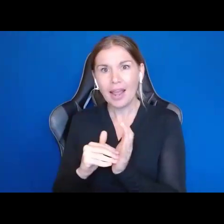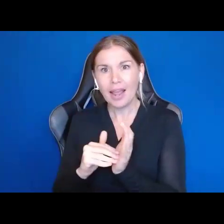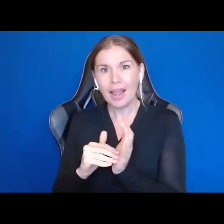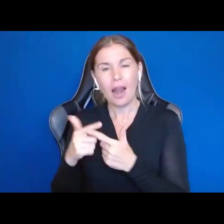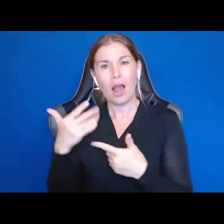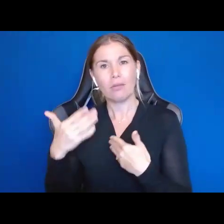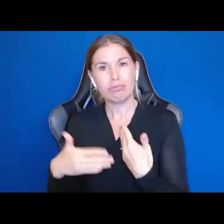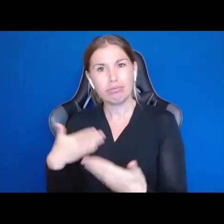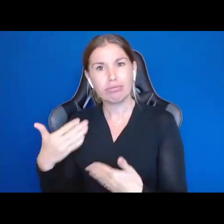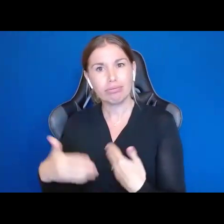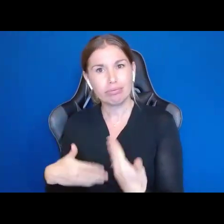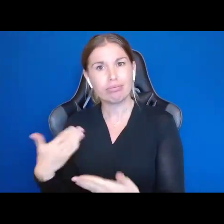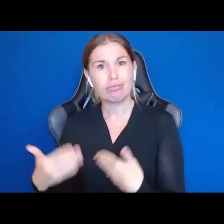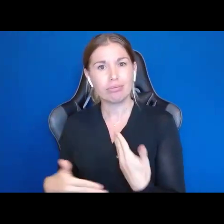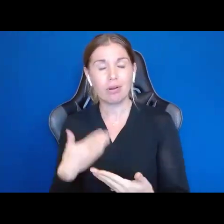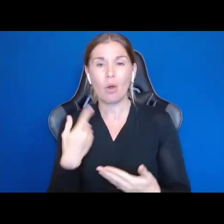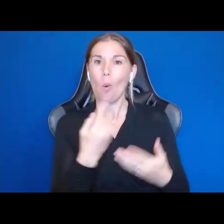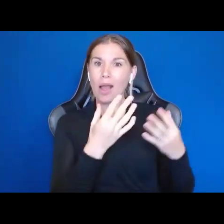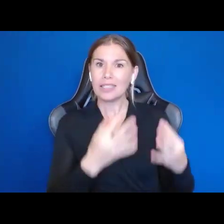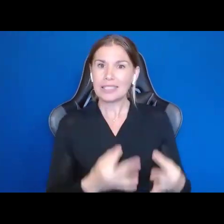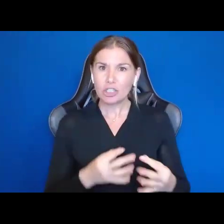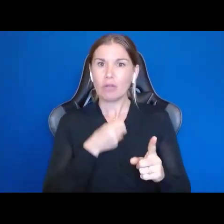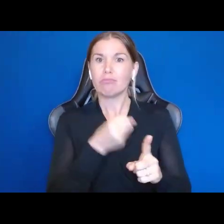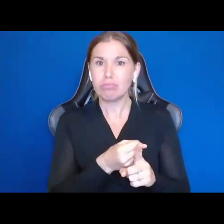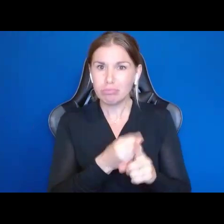One person making one decision at a time. Let me tell you, the other reason we